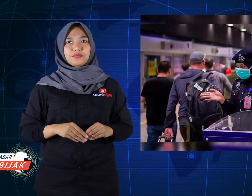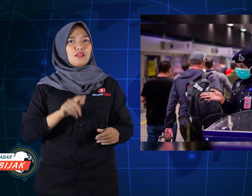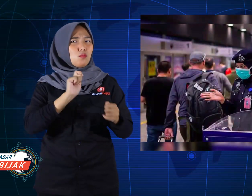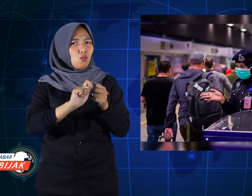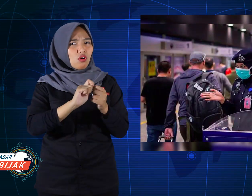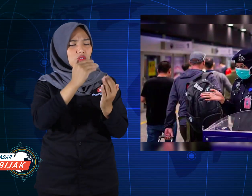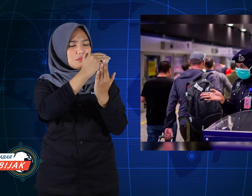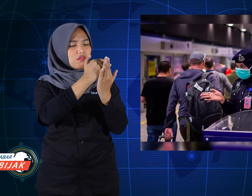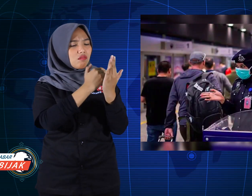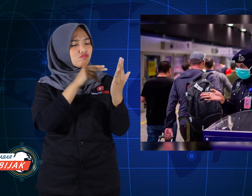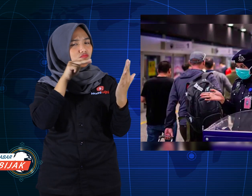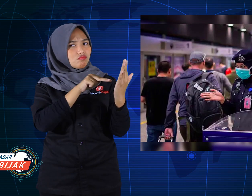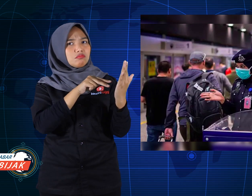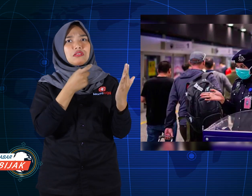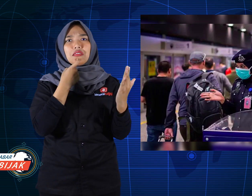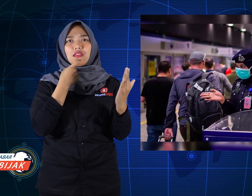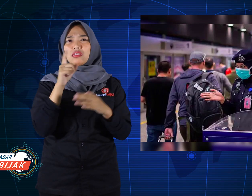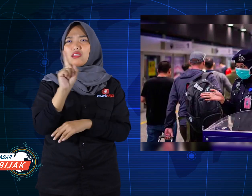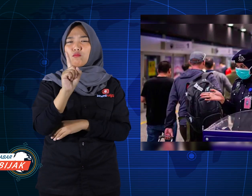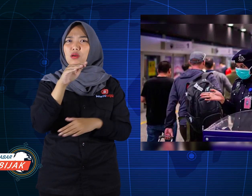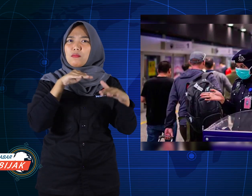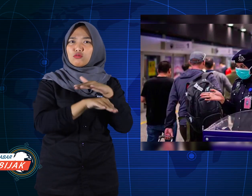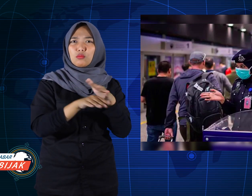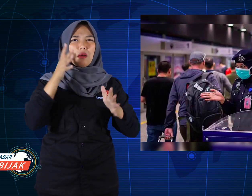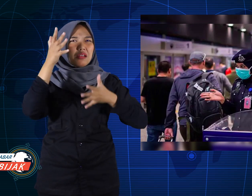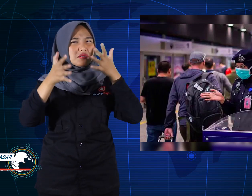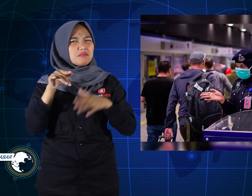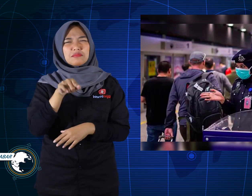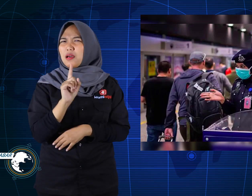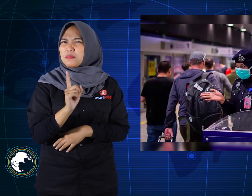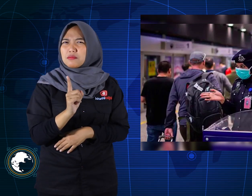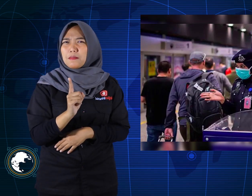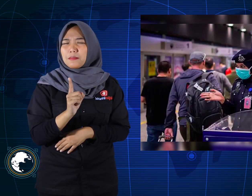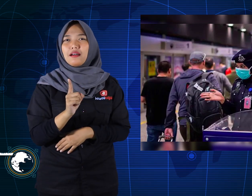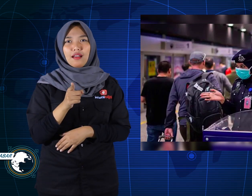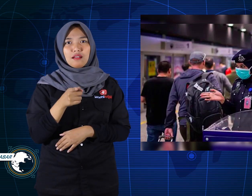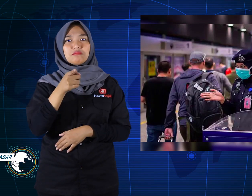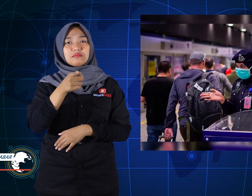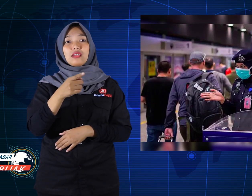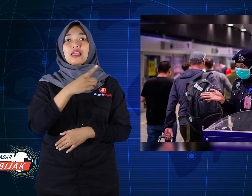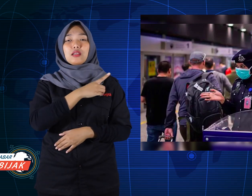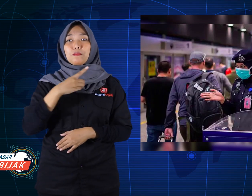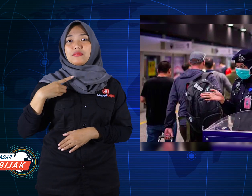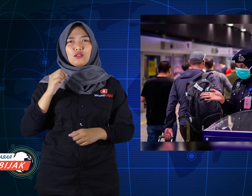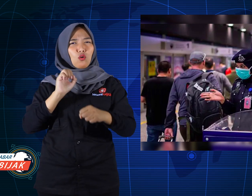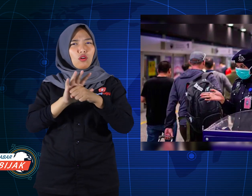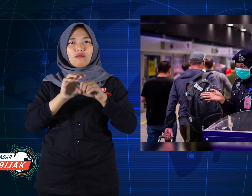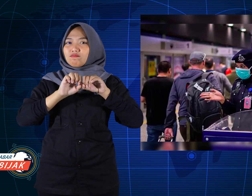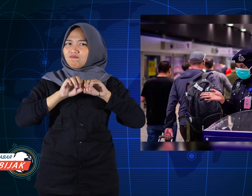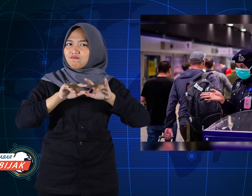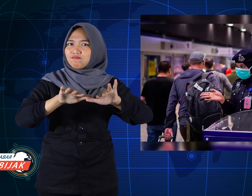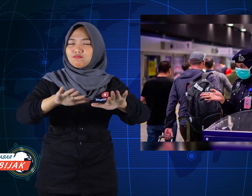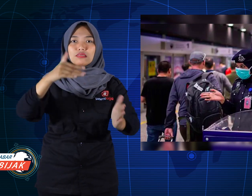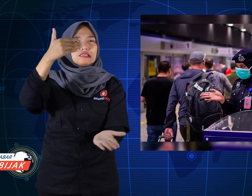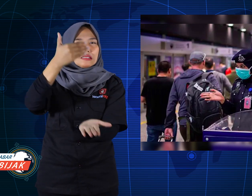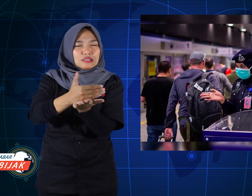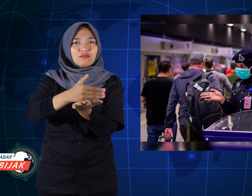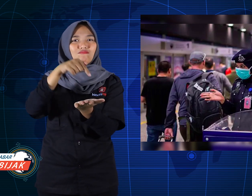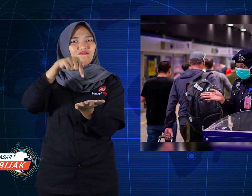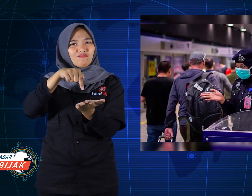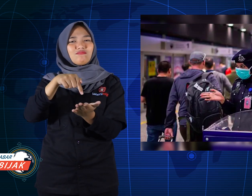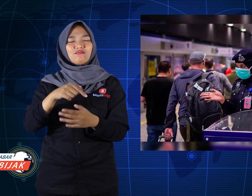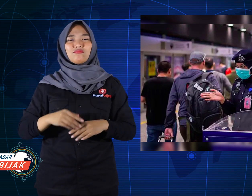Making a policy of not being allowed to enter Malaysia what cause? In order to stop the spread of Corona.